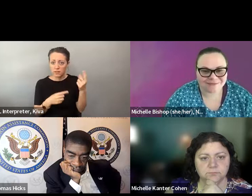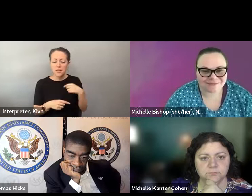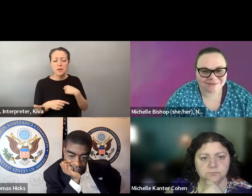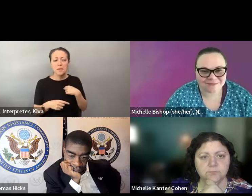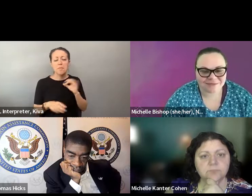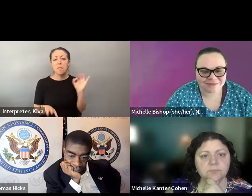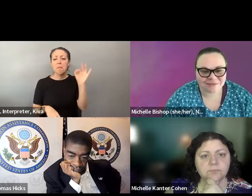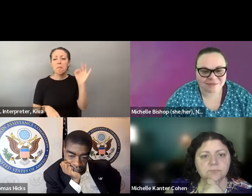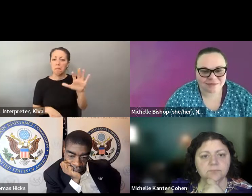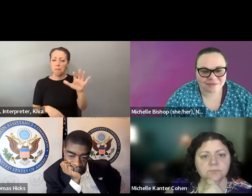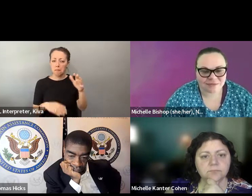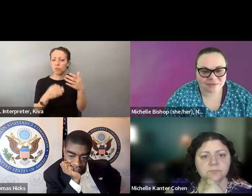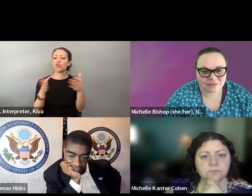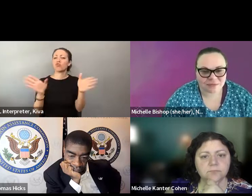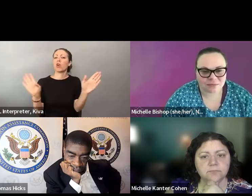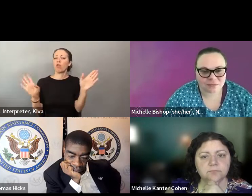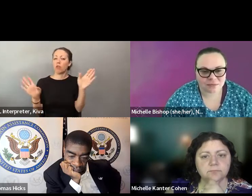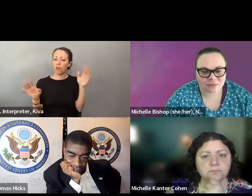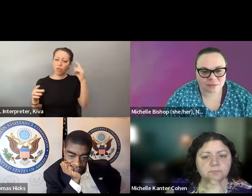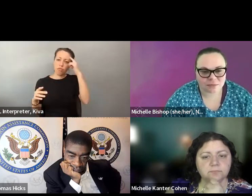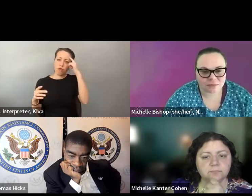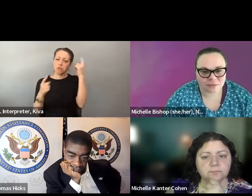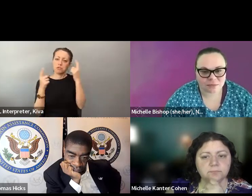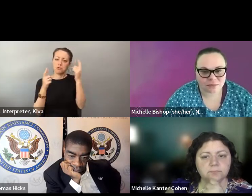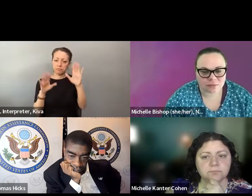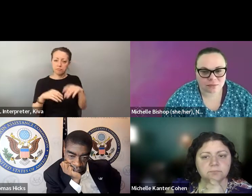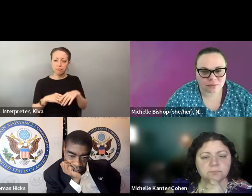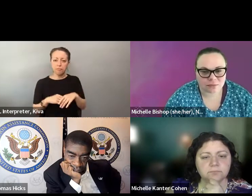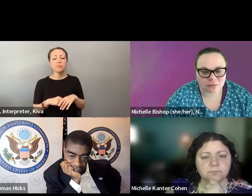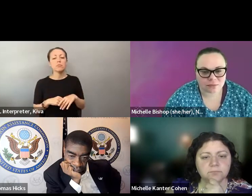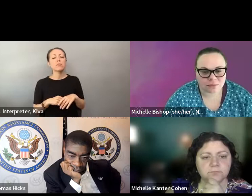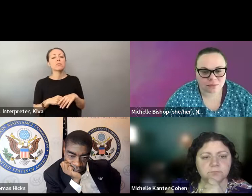people have made are very good and interesting. I'll make more of a quick and general point. Which is that Lisa and